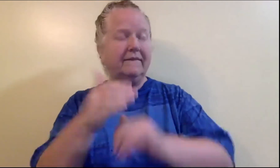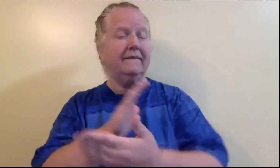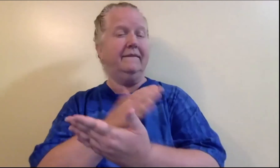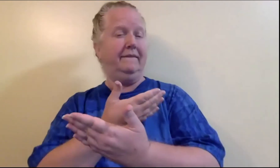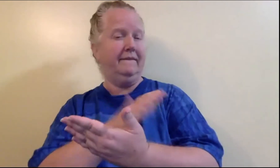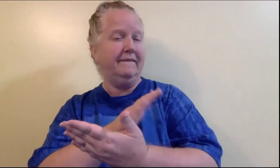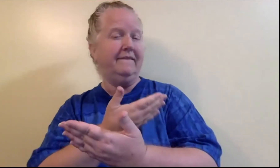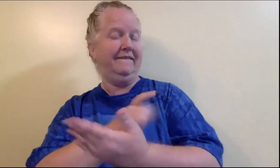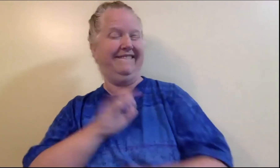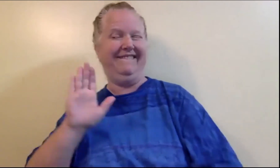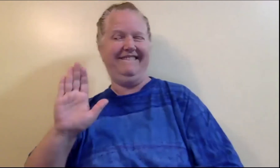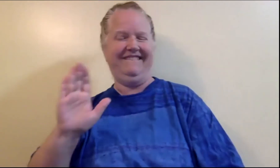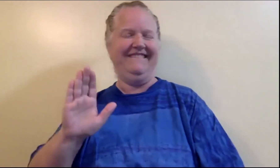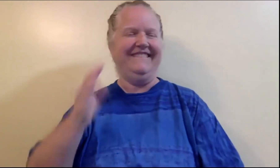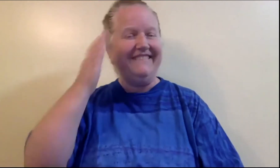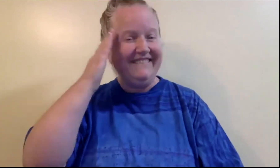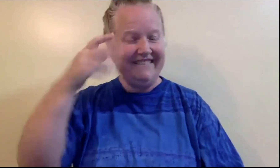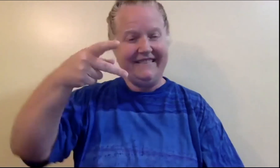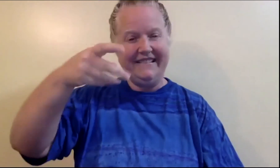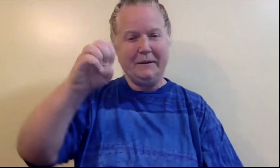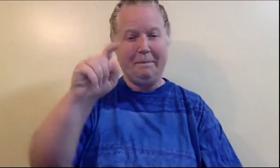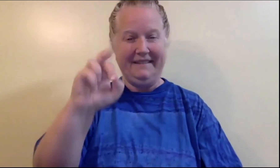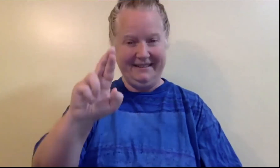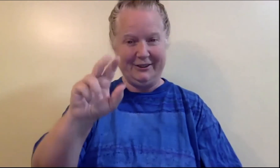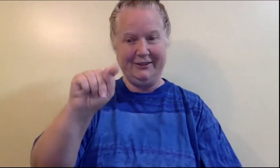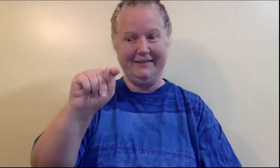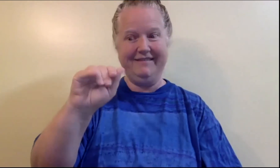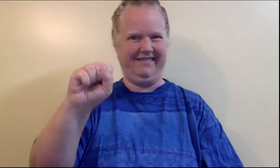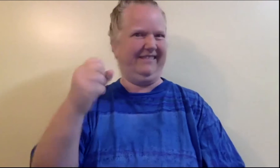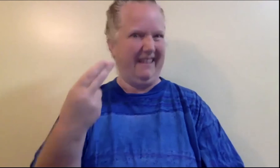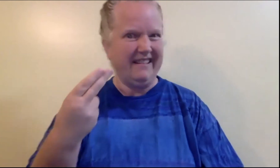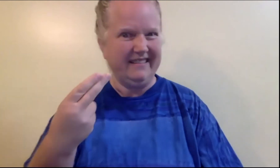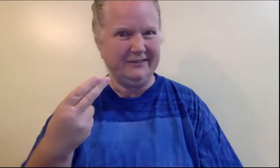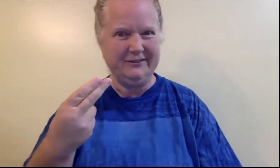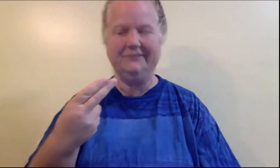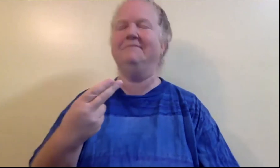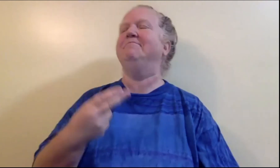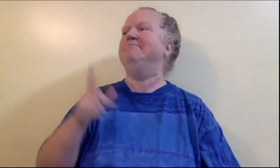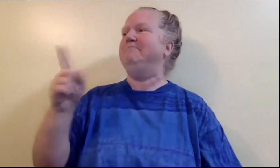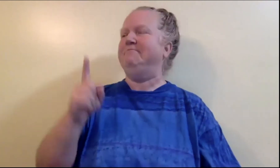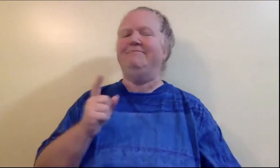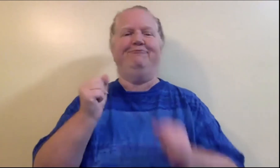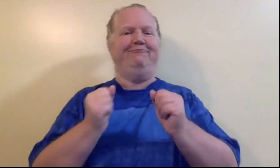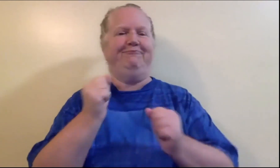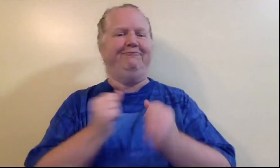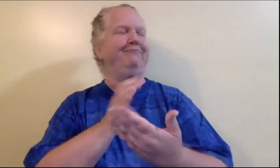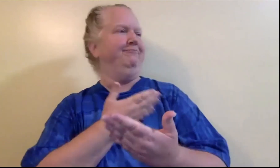Have you heard of the artist Peter Tosh?